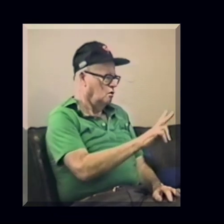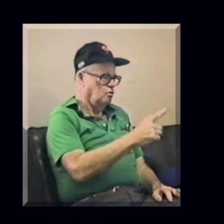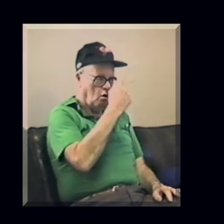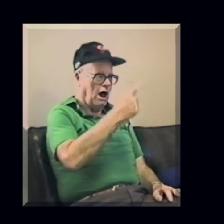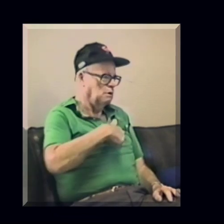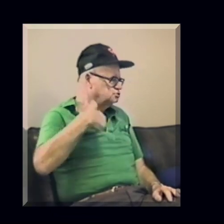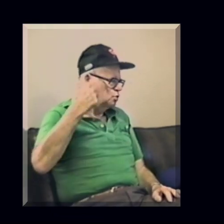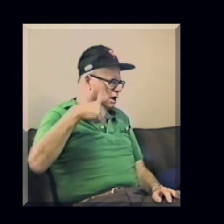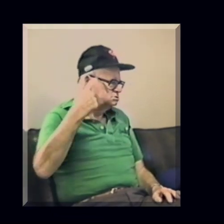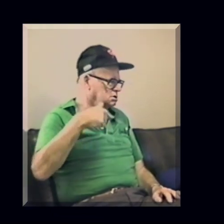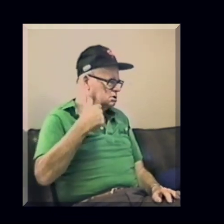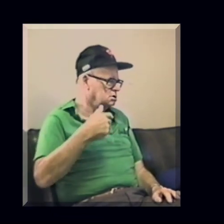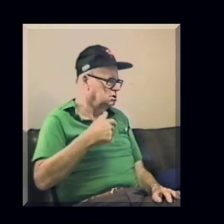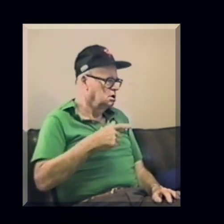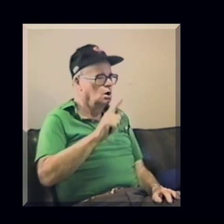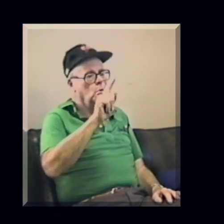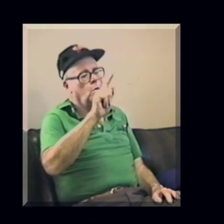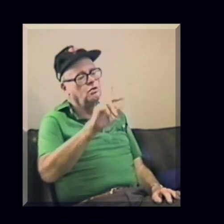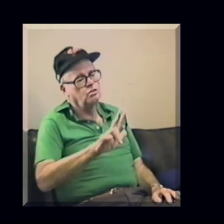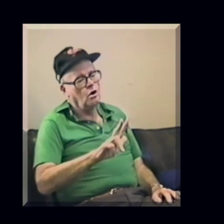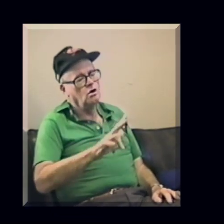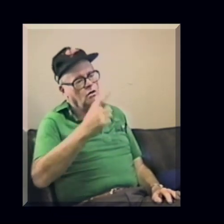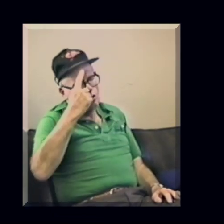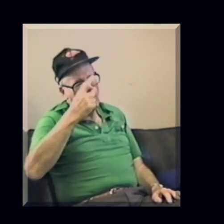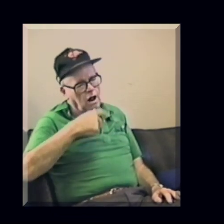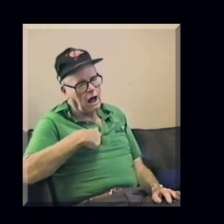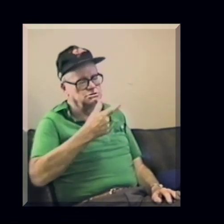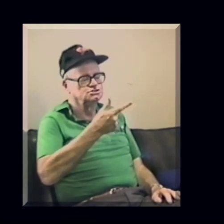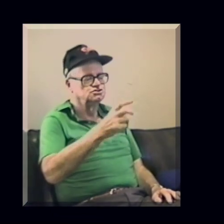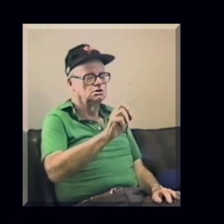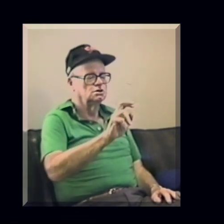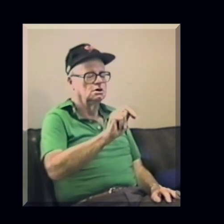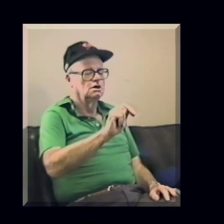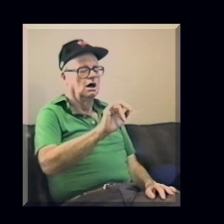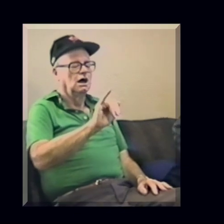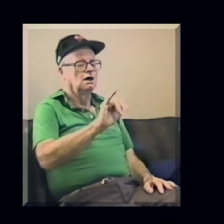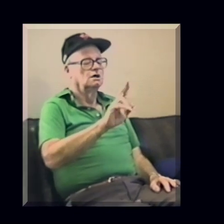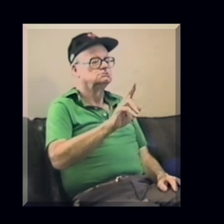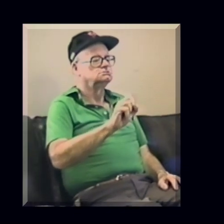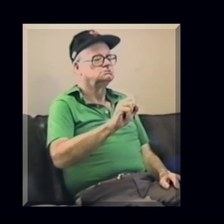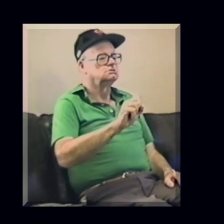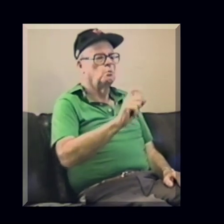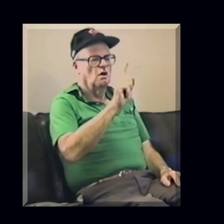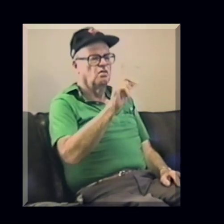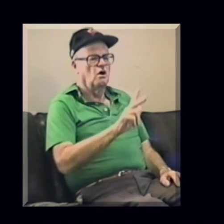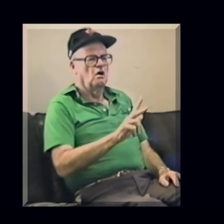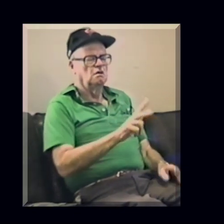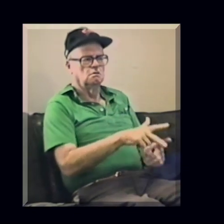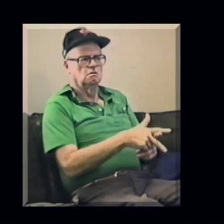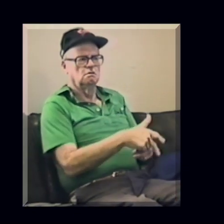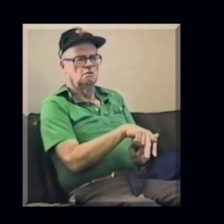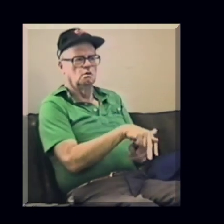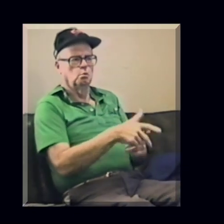One third of the audience, they thought I was crazy. Another third thought I was a genius.